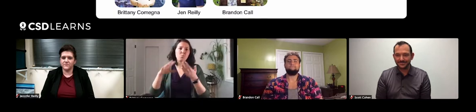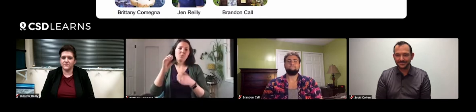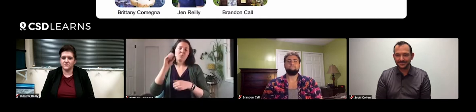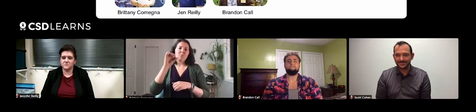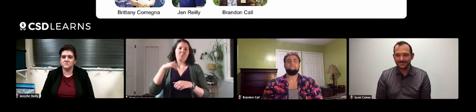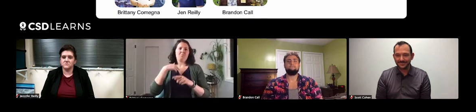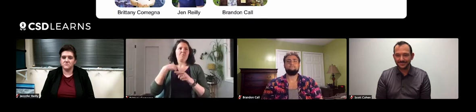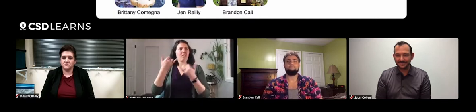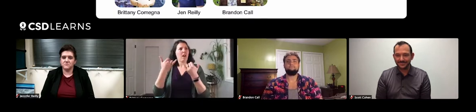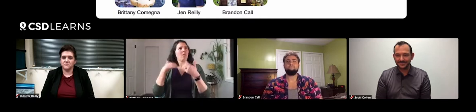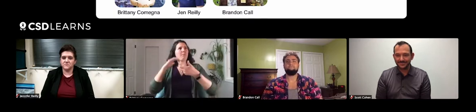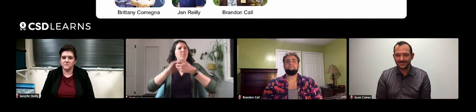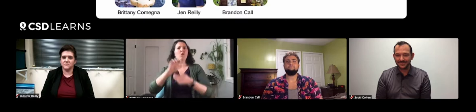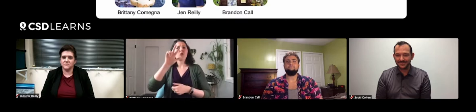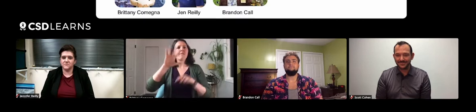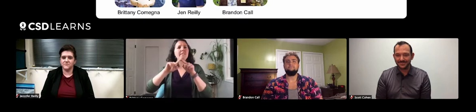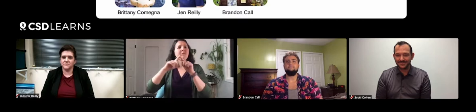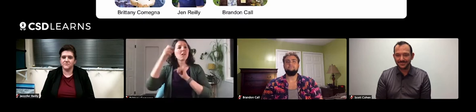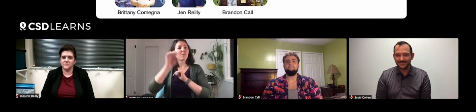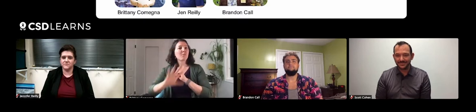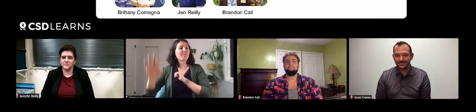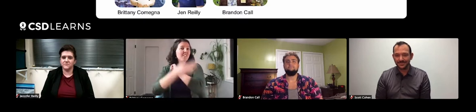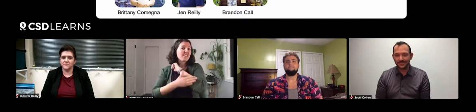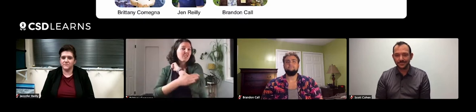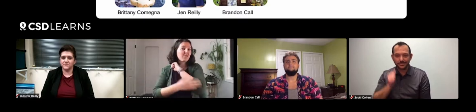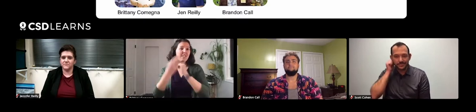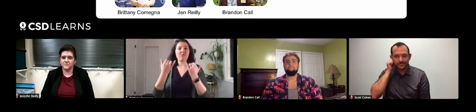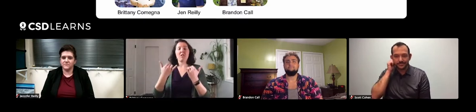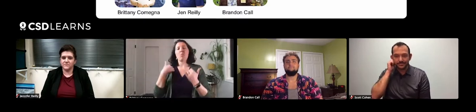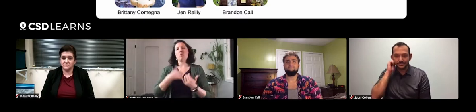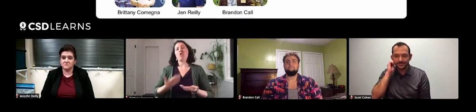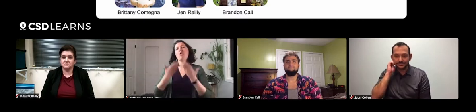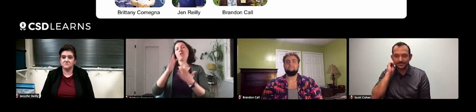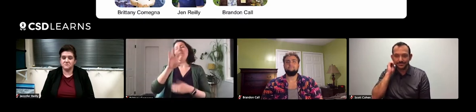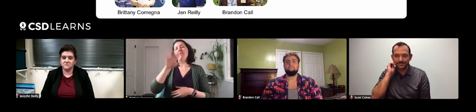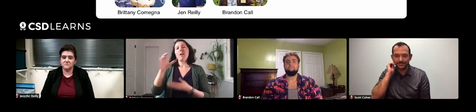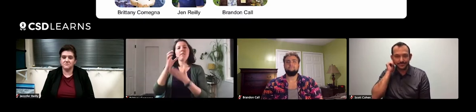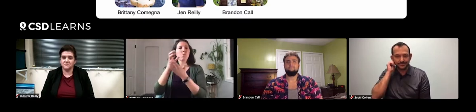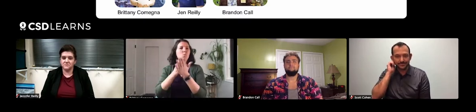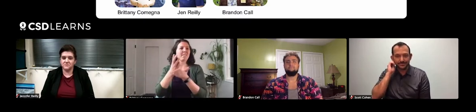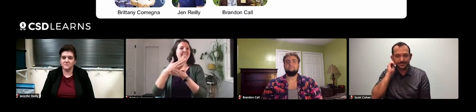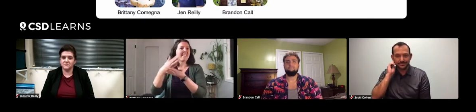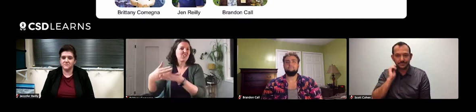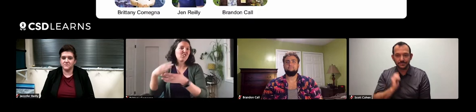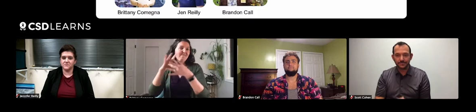There's a partnership with 35 different counties right now. We're offering 55 different course sections now